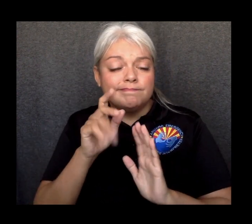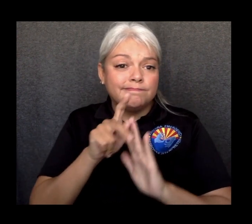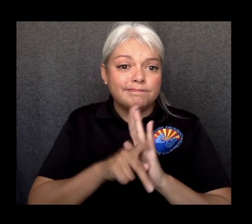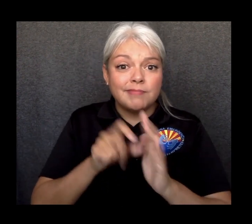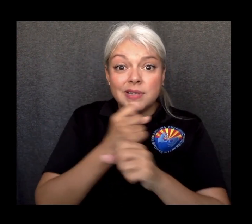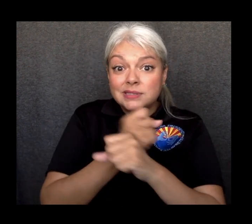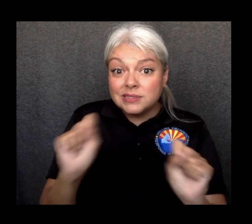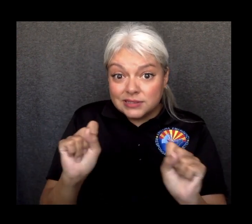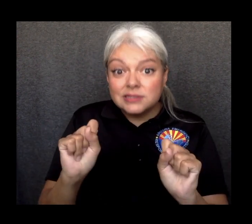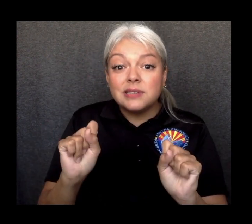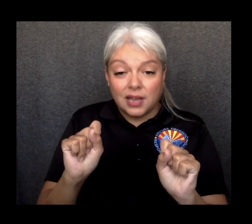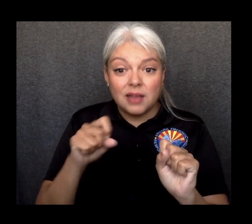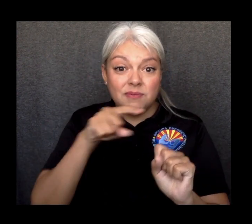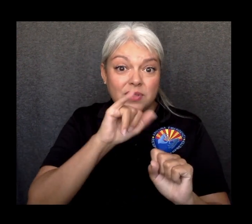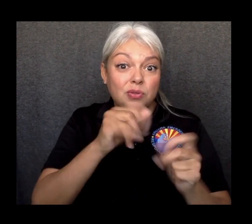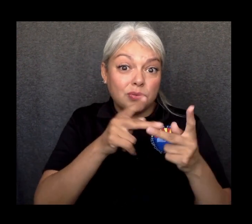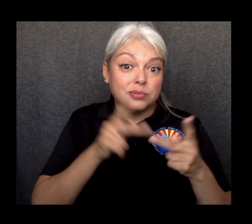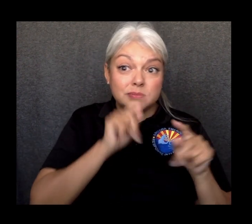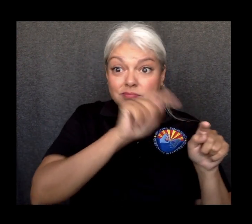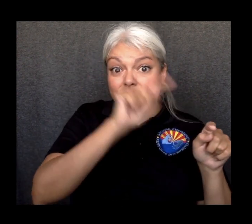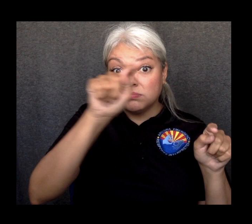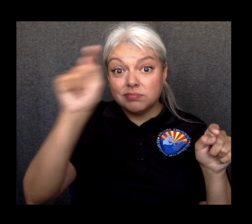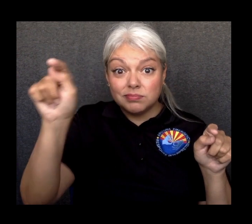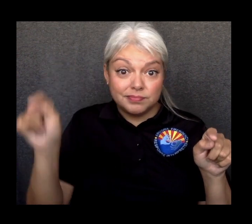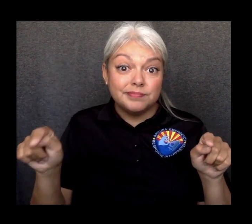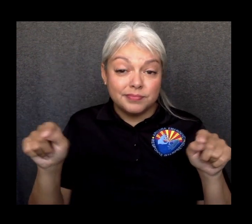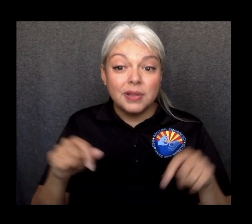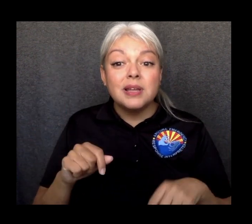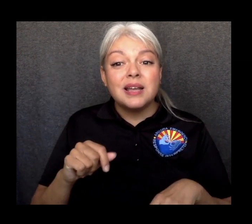efforts within the long-term care and the congregate settings.